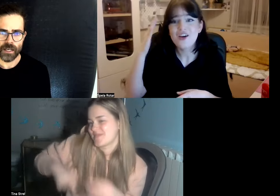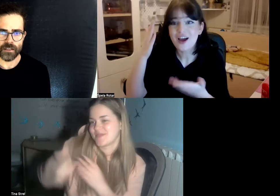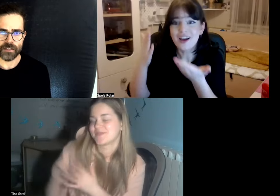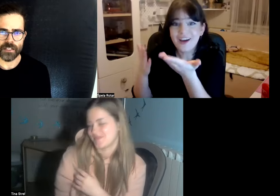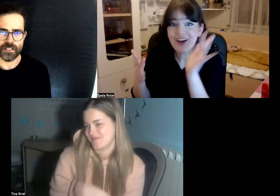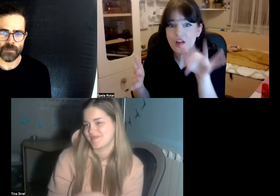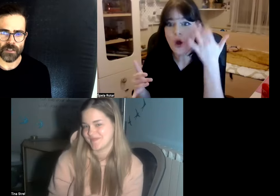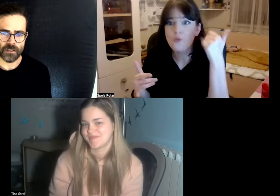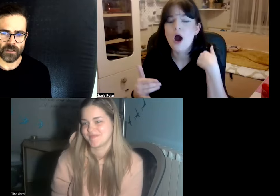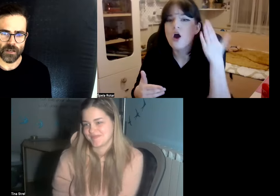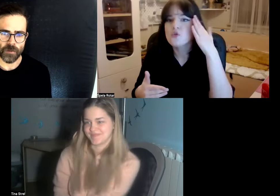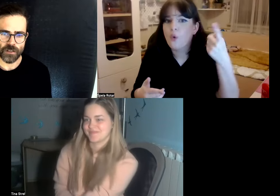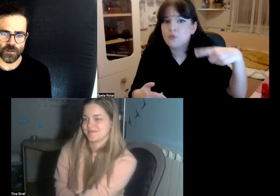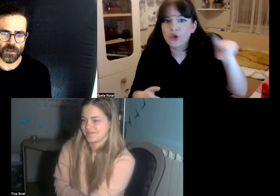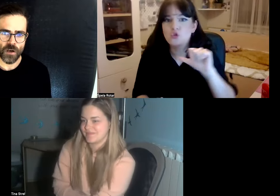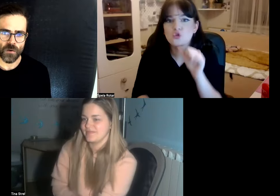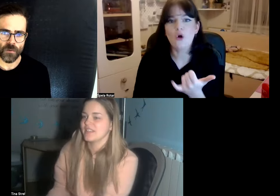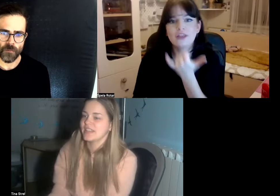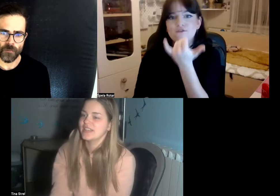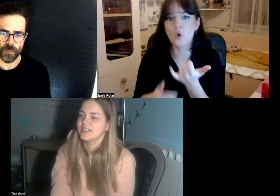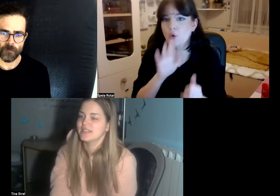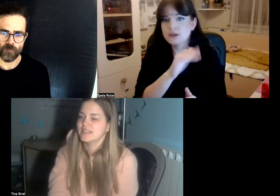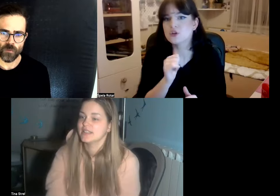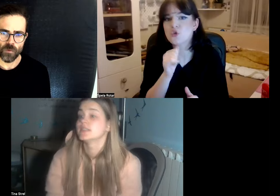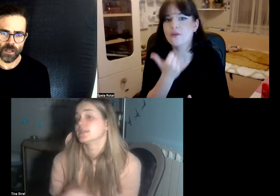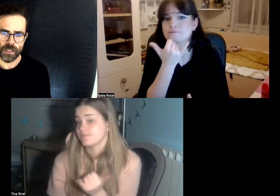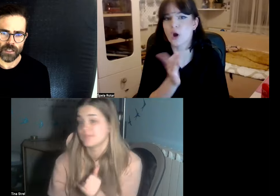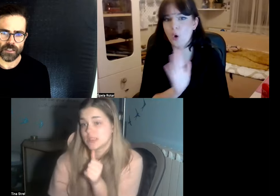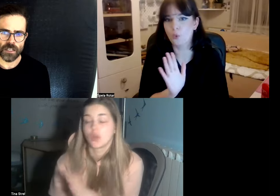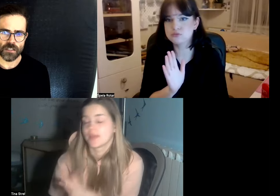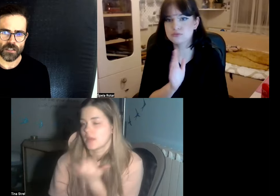I think this is a subject that everybody should know it is not